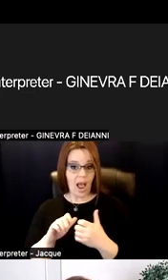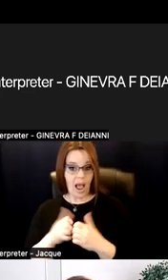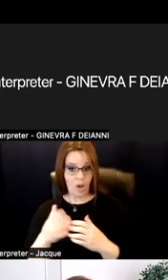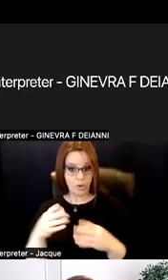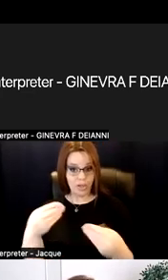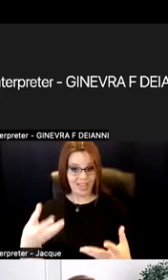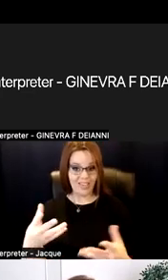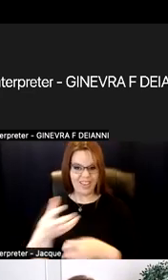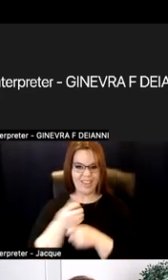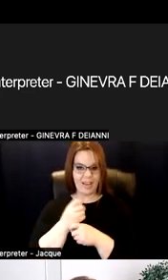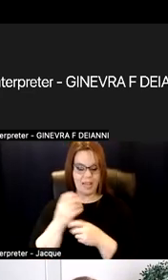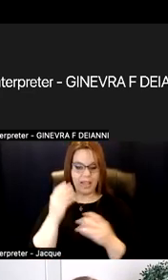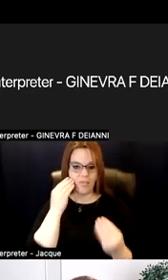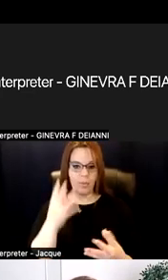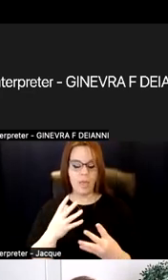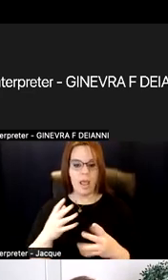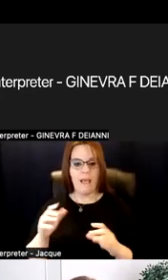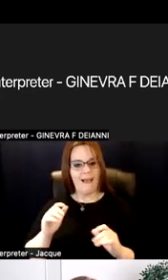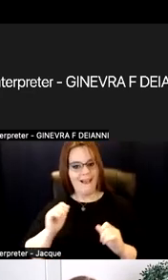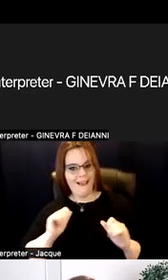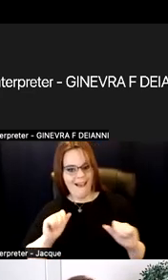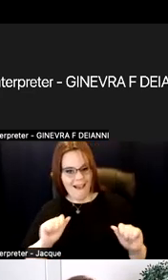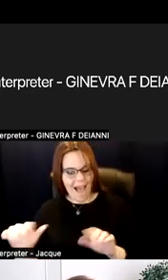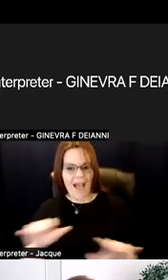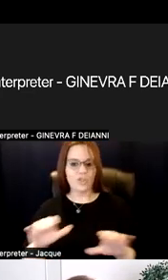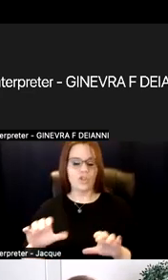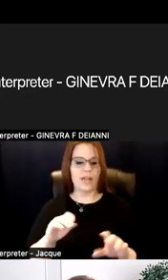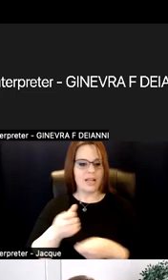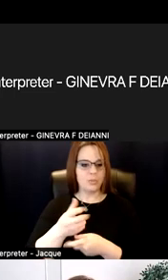and expression, how you're demonstrating and showing your learning.